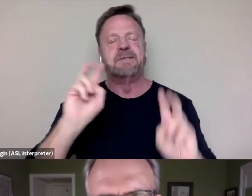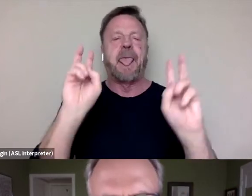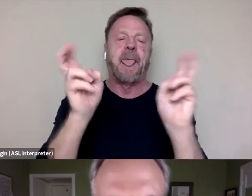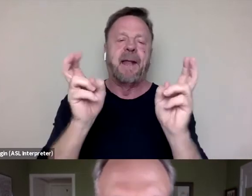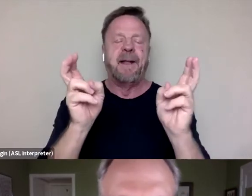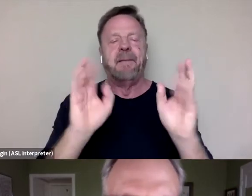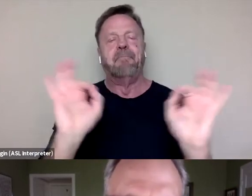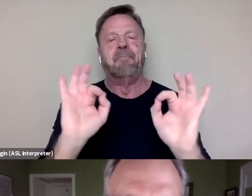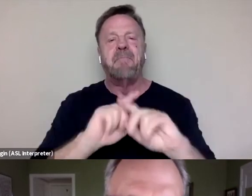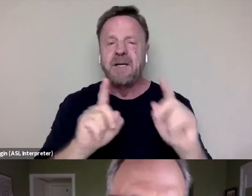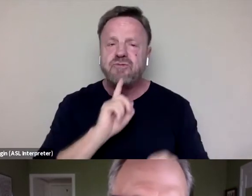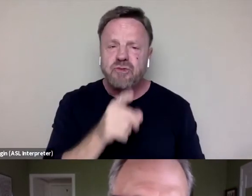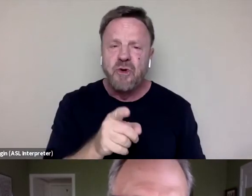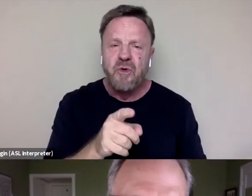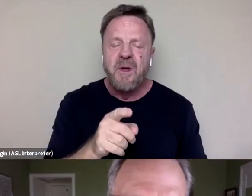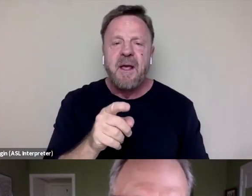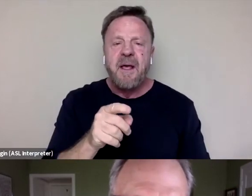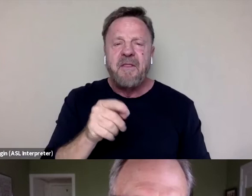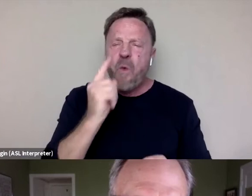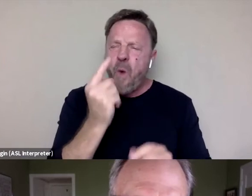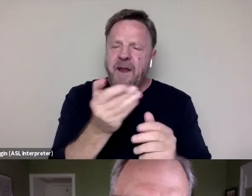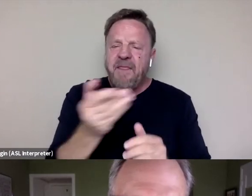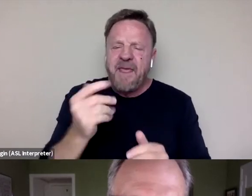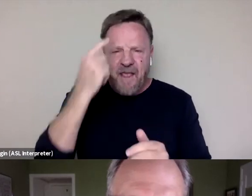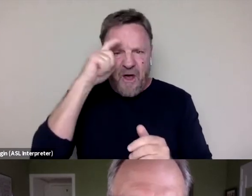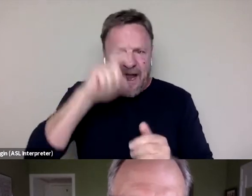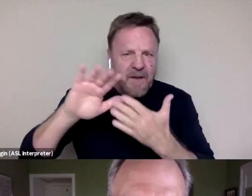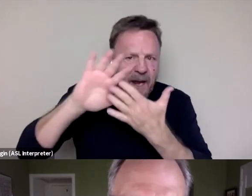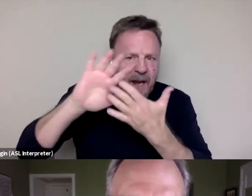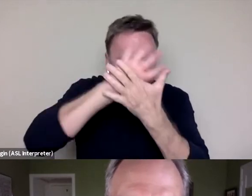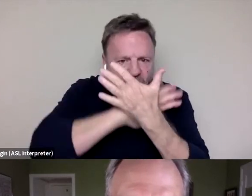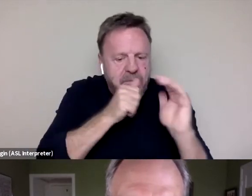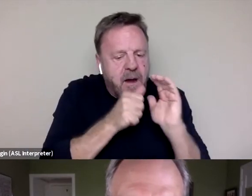The thing that I thought I had to cover up in order to be taken seriously and respected